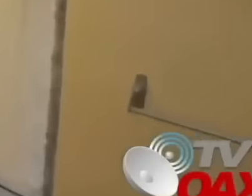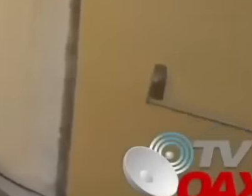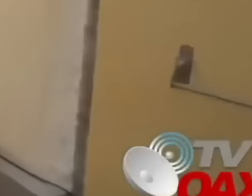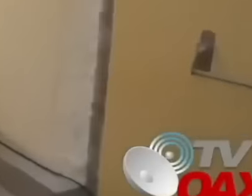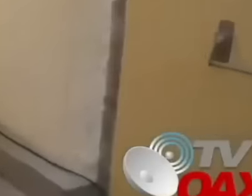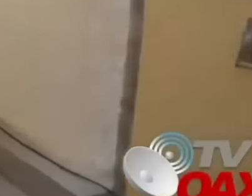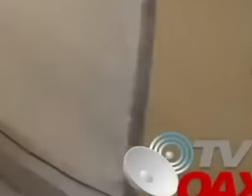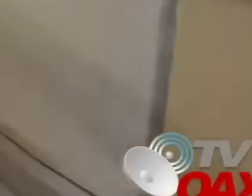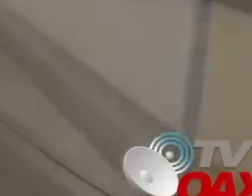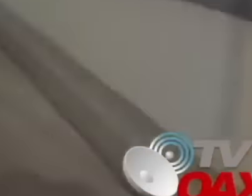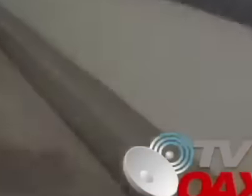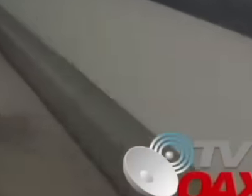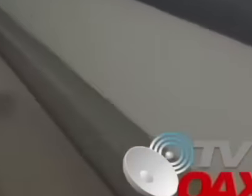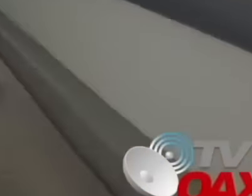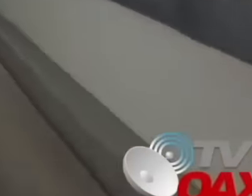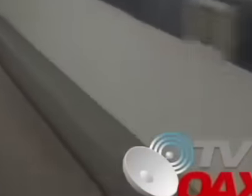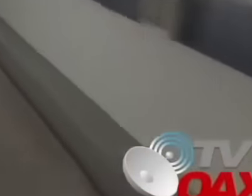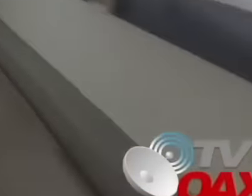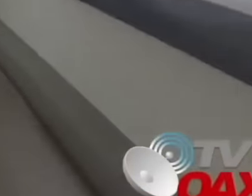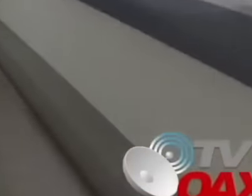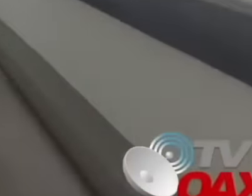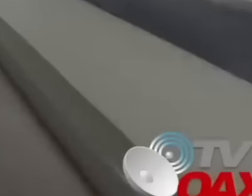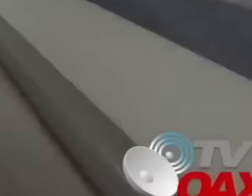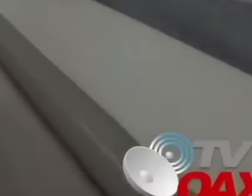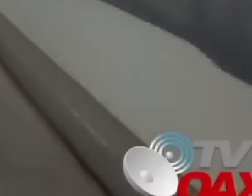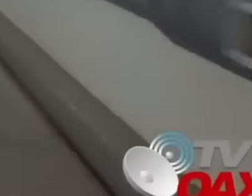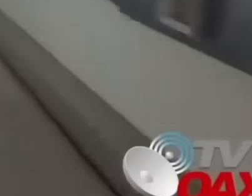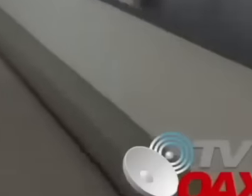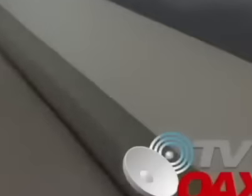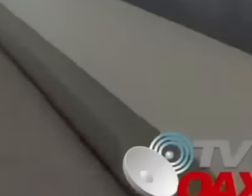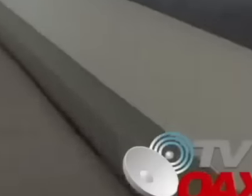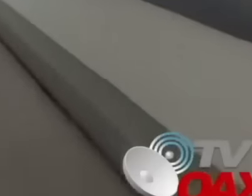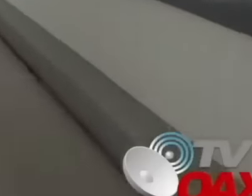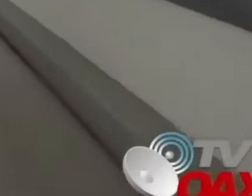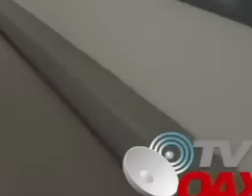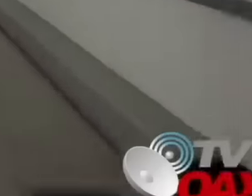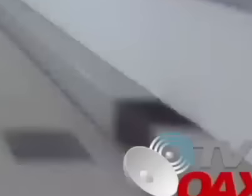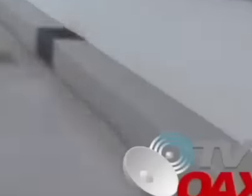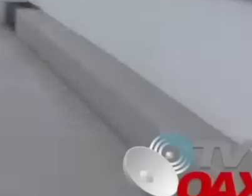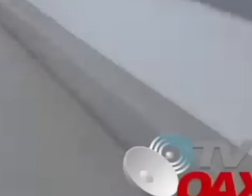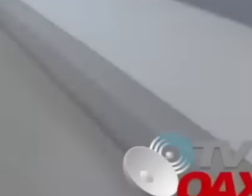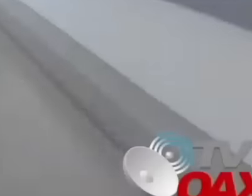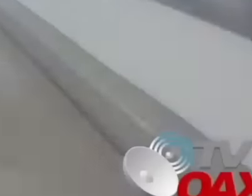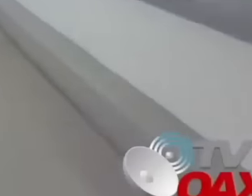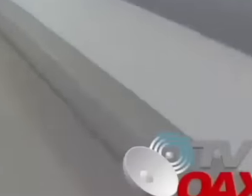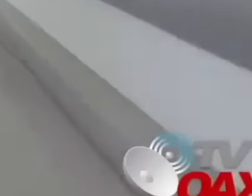in the operations room, maps and databases such as